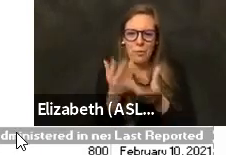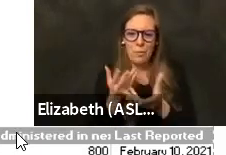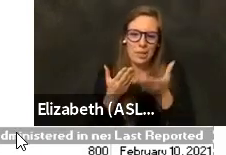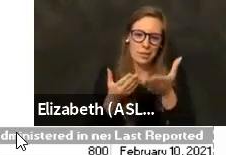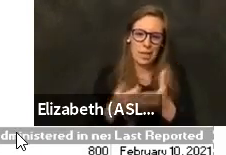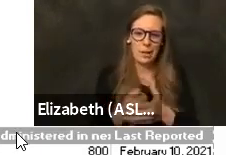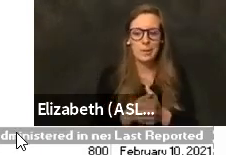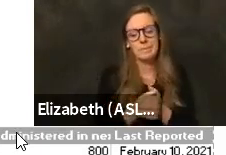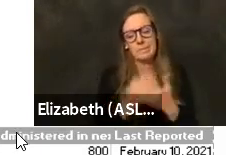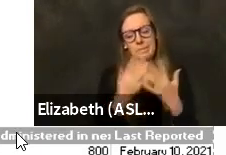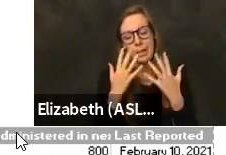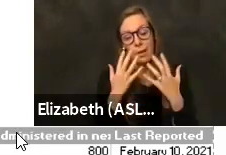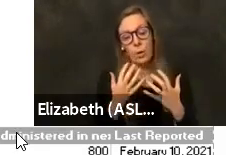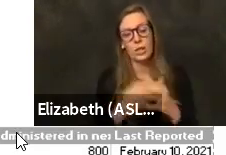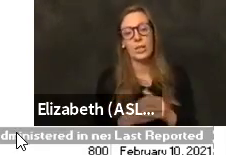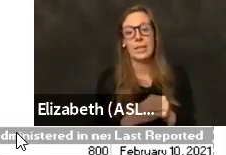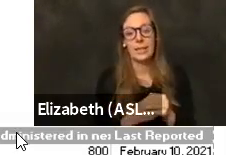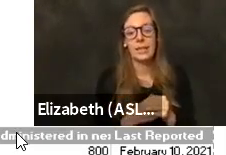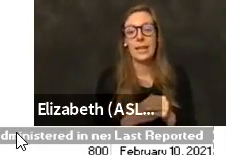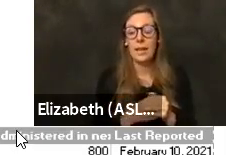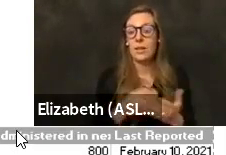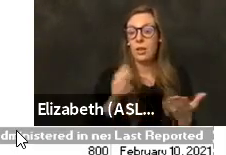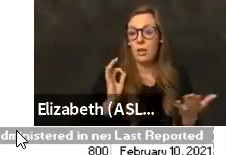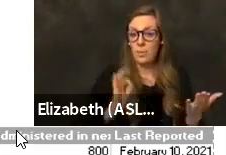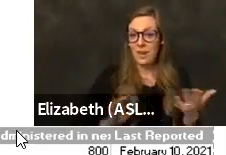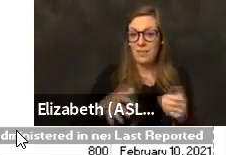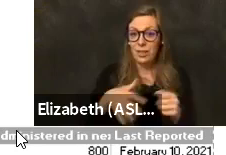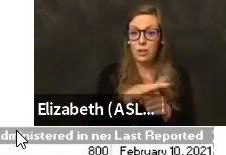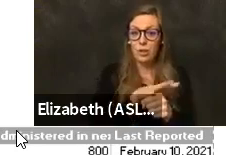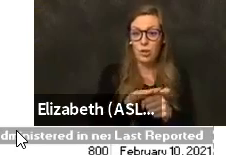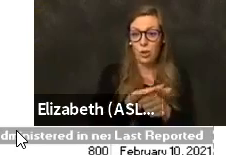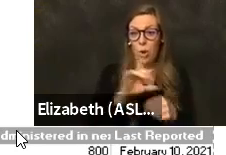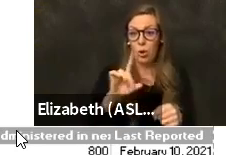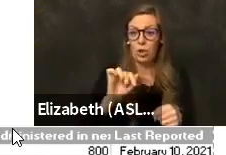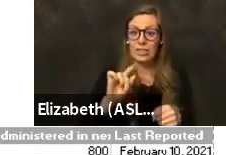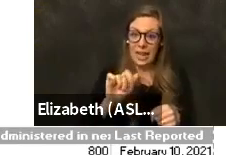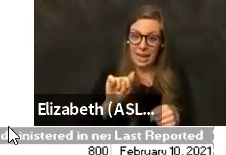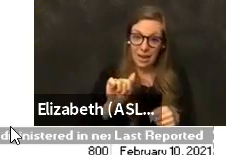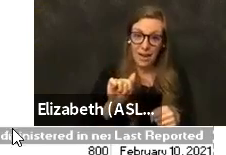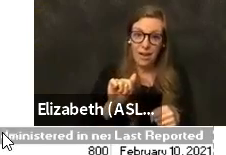there is benefits to the local data being able to get a little bit more richness in that reporting.